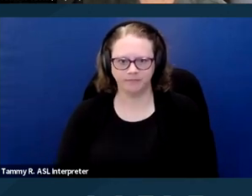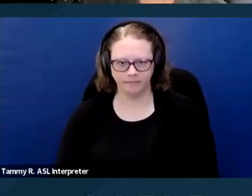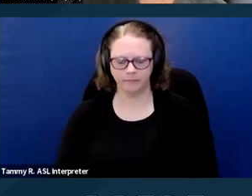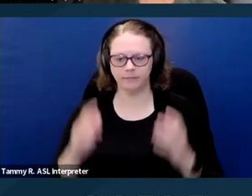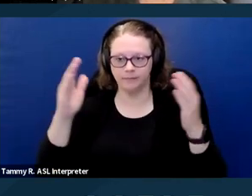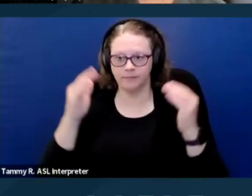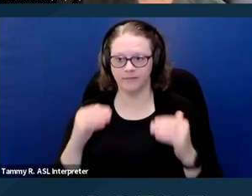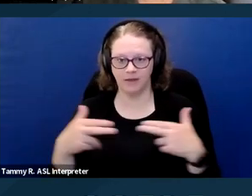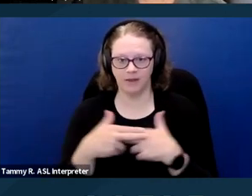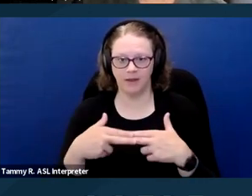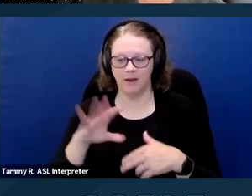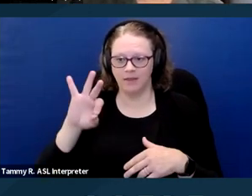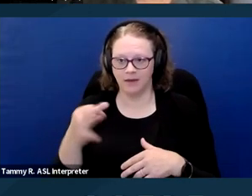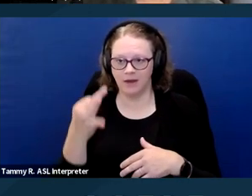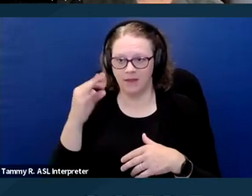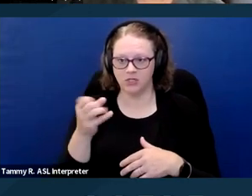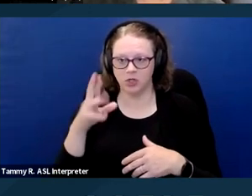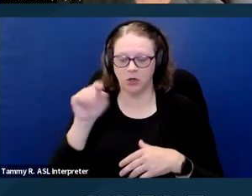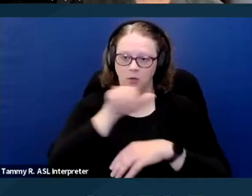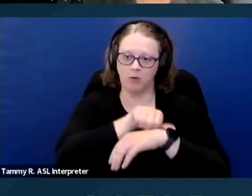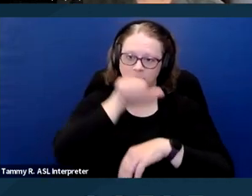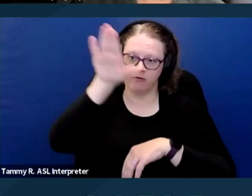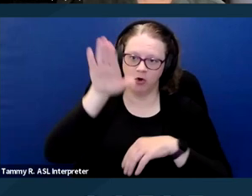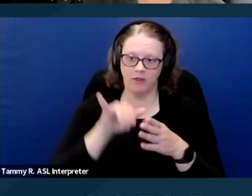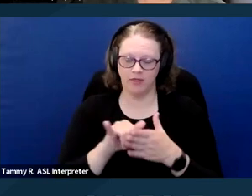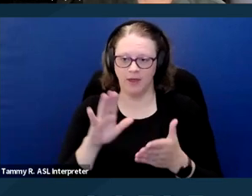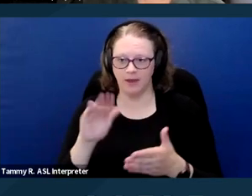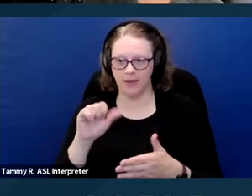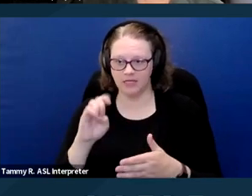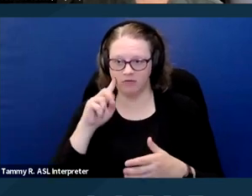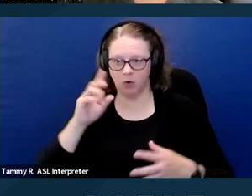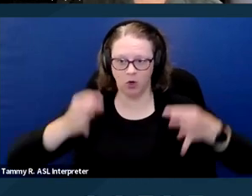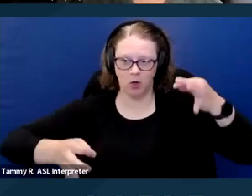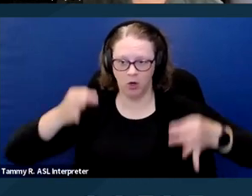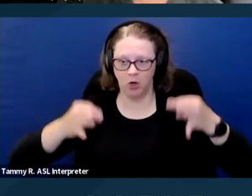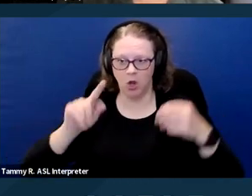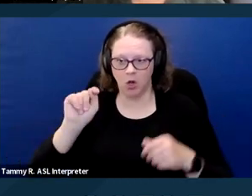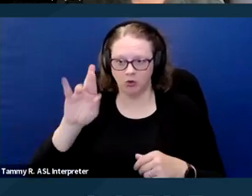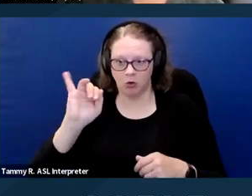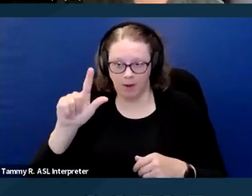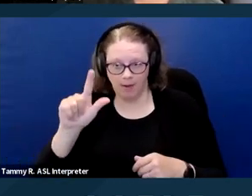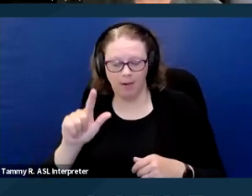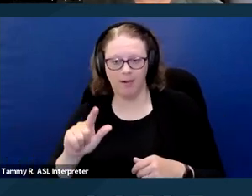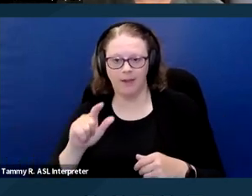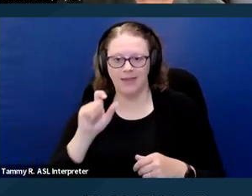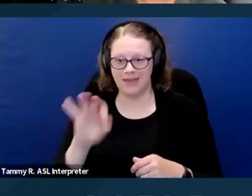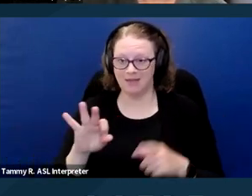The 9th Circuit remanded the case for trial on the issue of whether Mr. Bresler had knowledge.